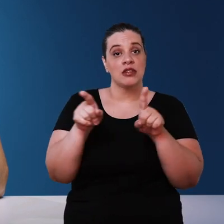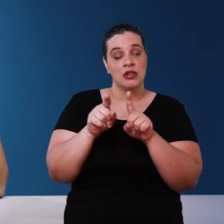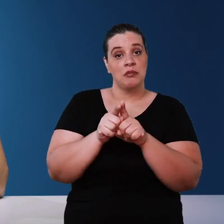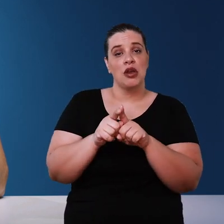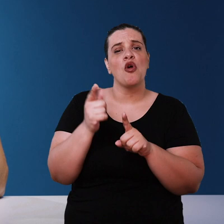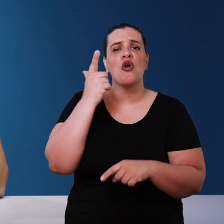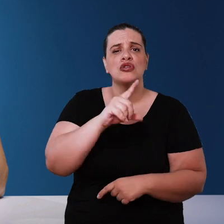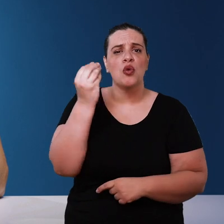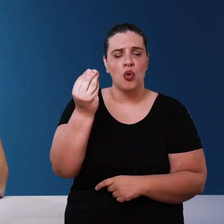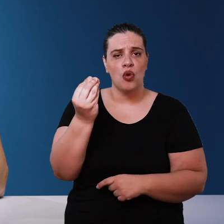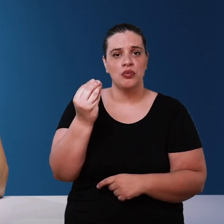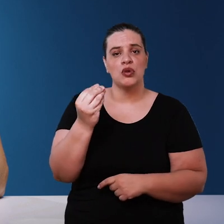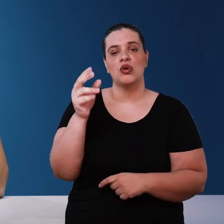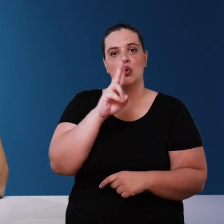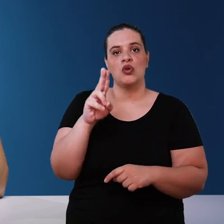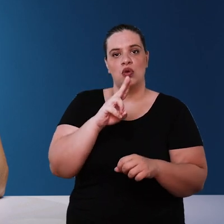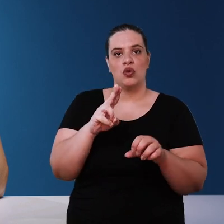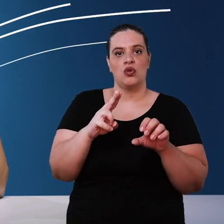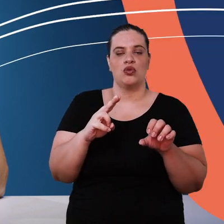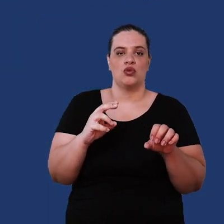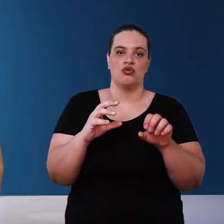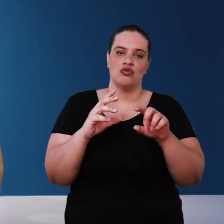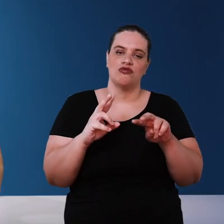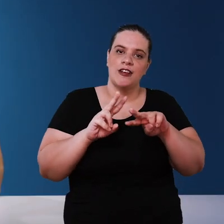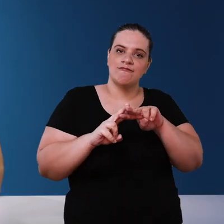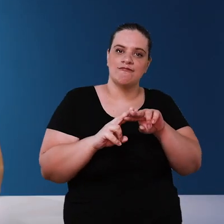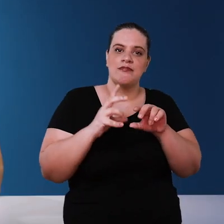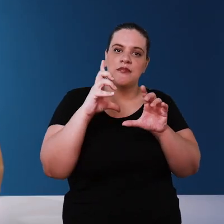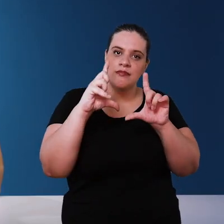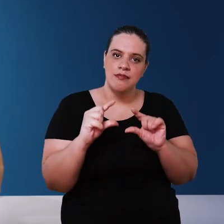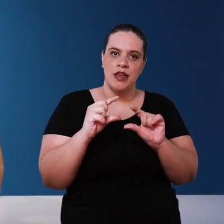achieve this by installing a pipe flow restrictor there are also